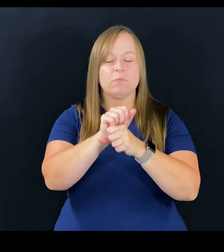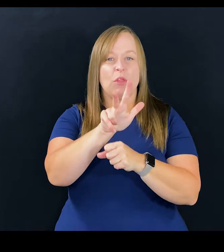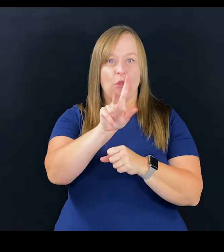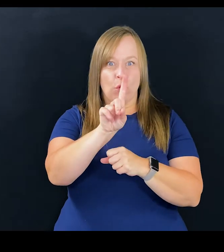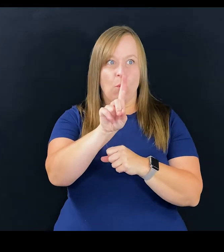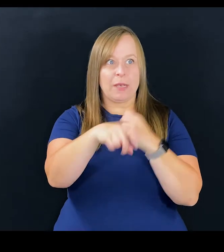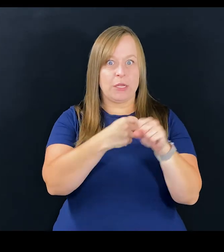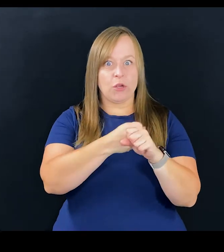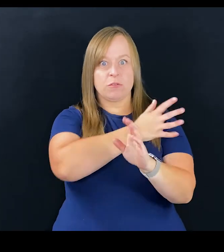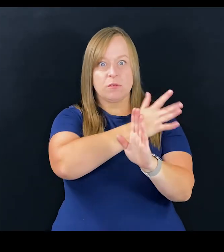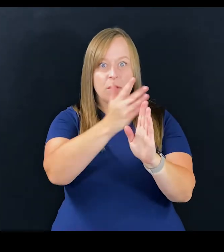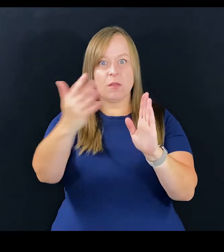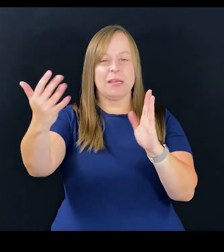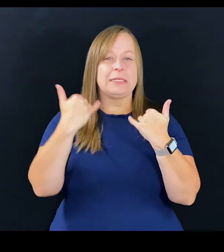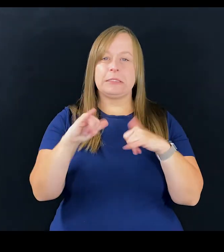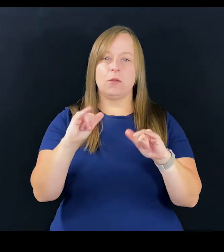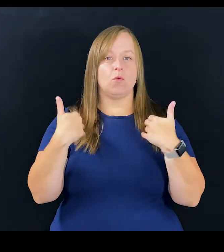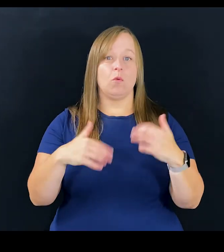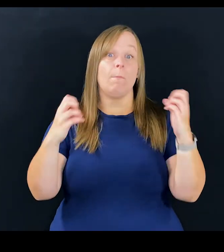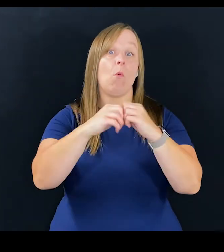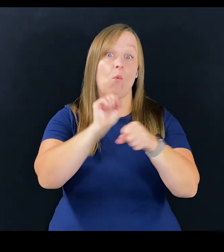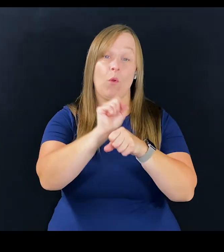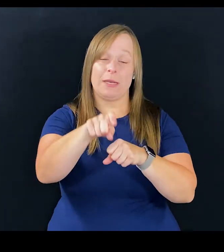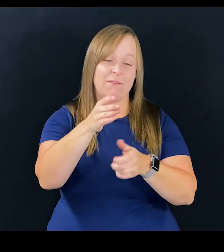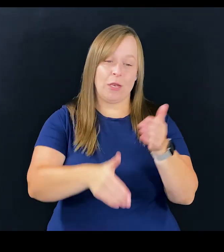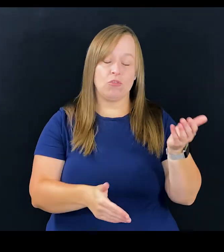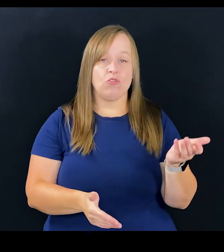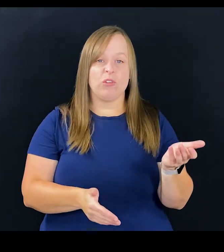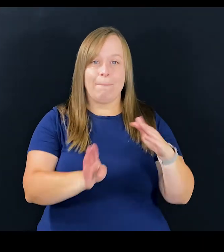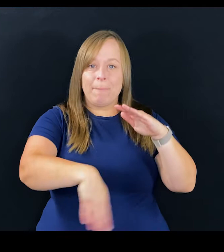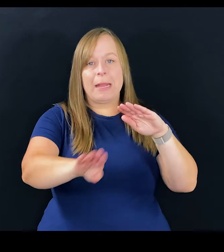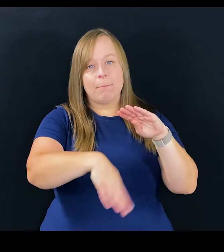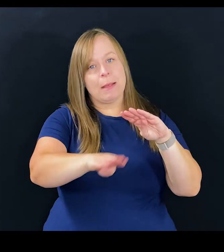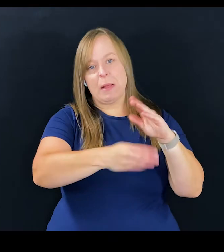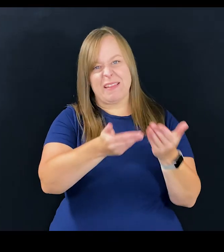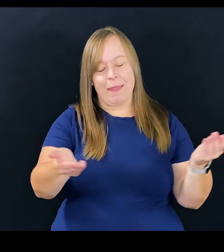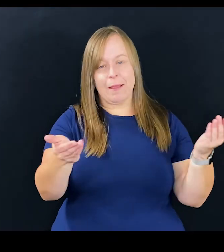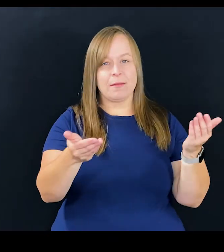With 31 years out, and there are still a lot more to be done on just basic, basic things,